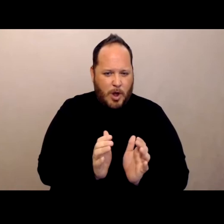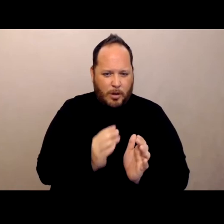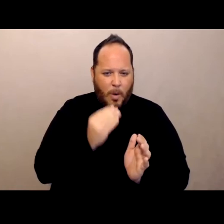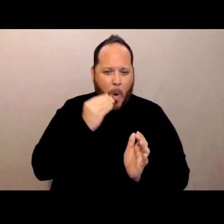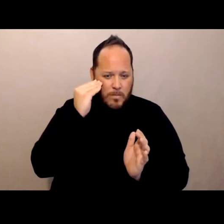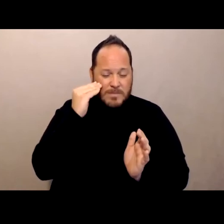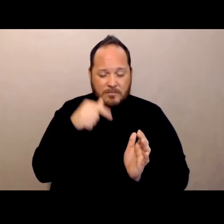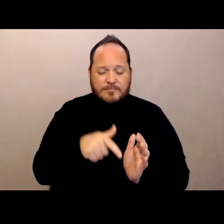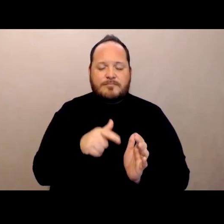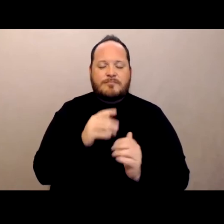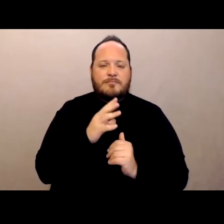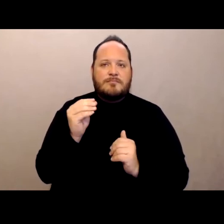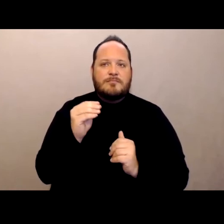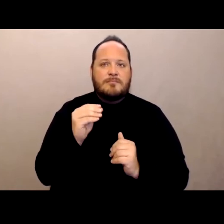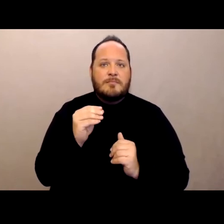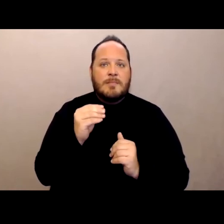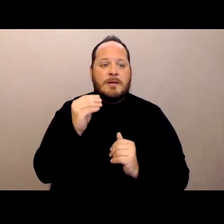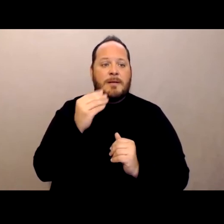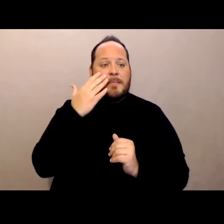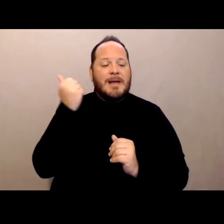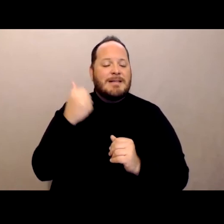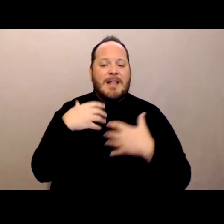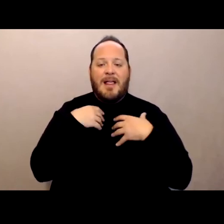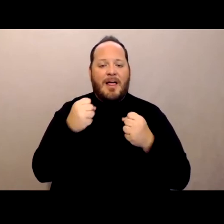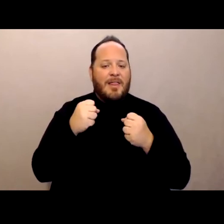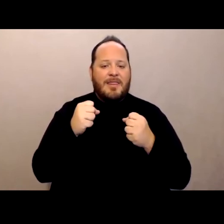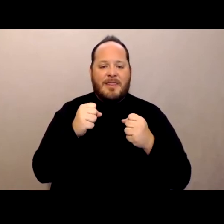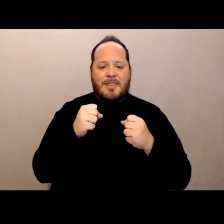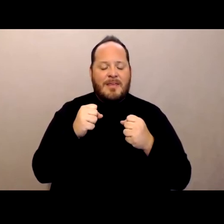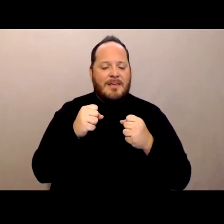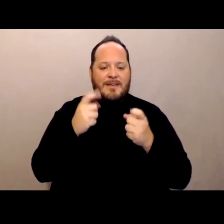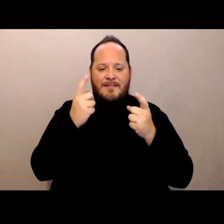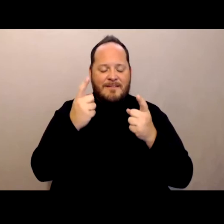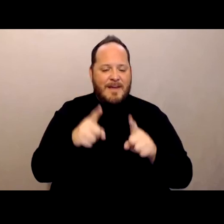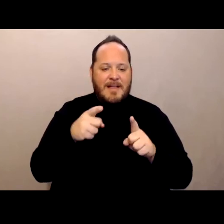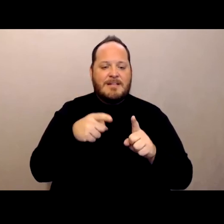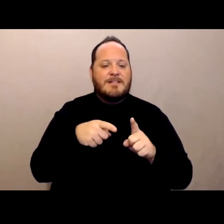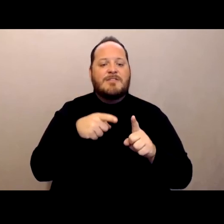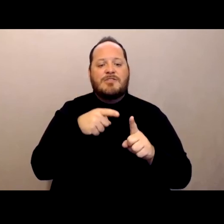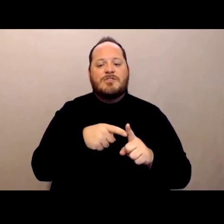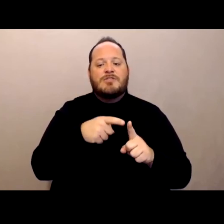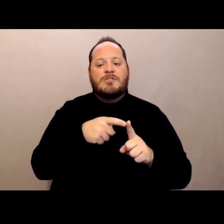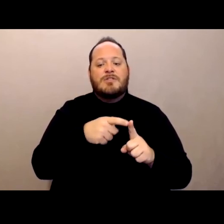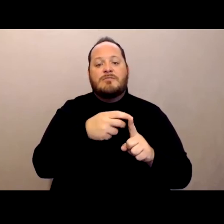and because of a health event went into a nursing home that had already had its clinics.